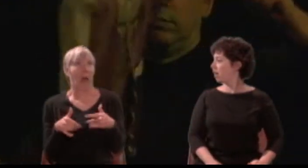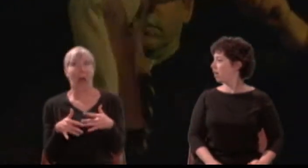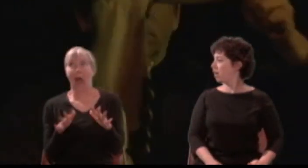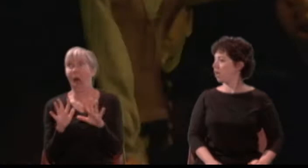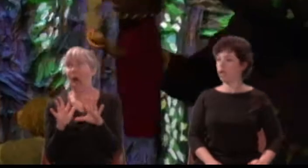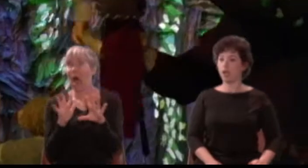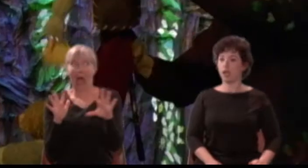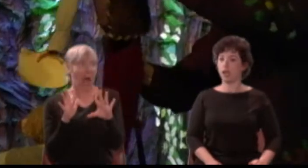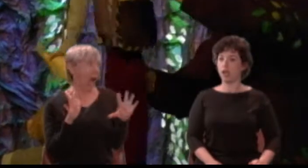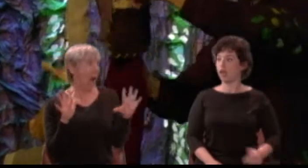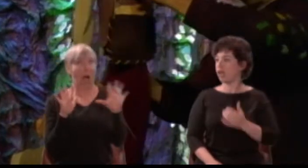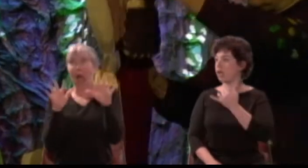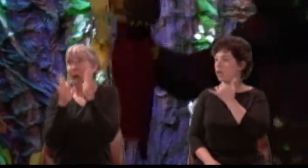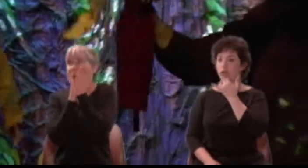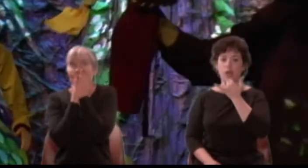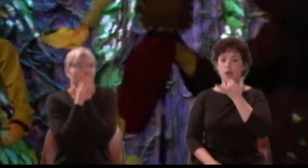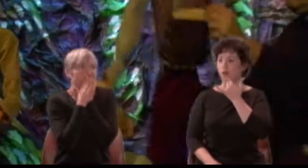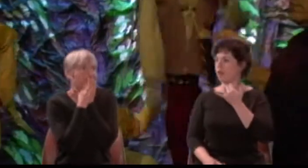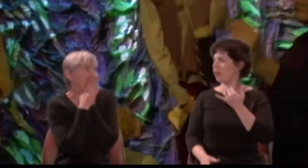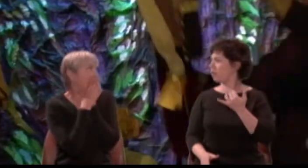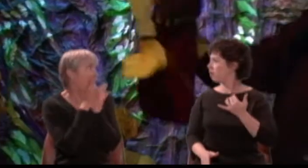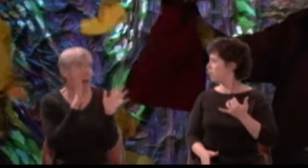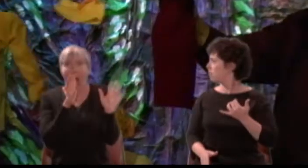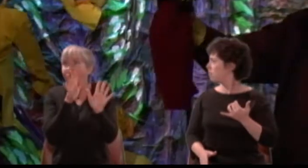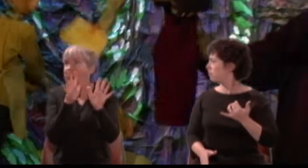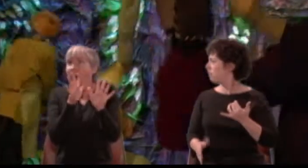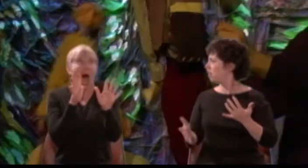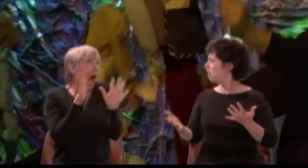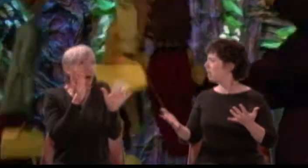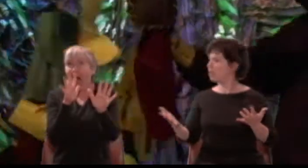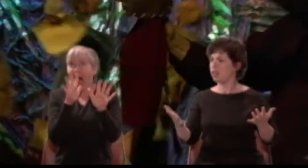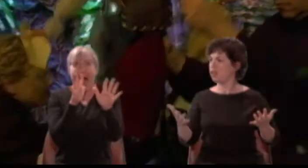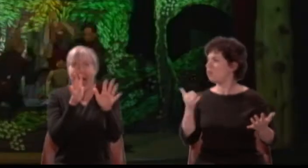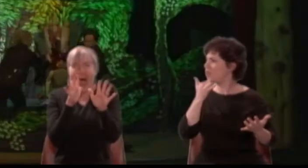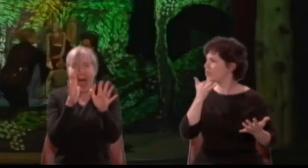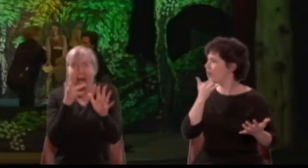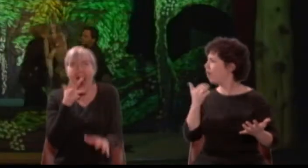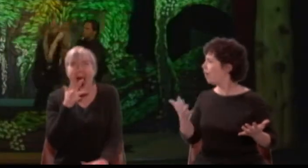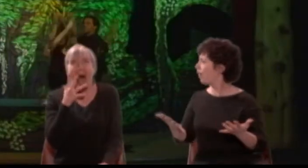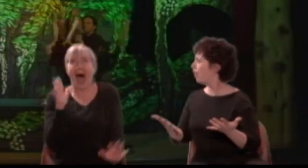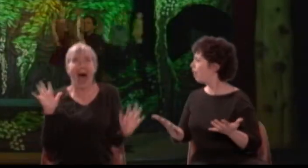We are haunted. Pray masters! Fly, masters! Help!!